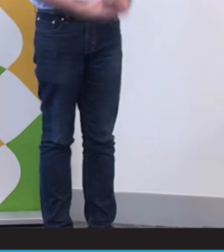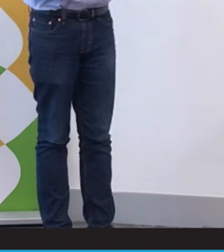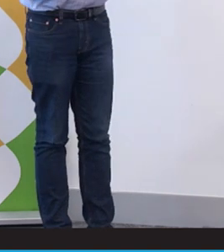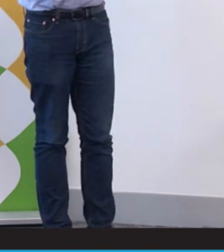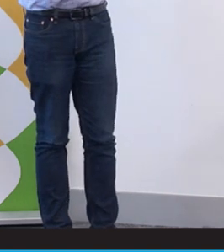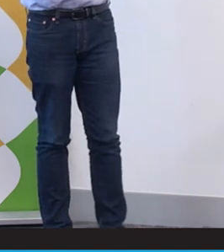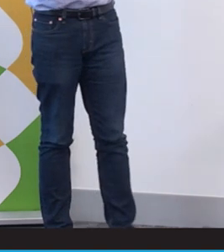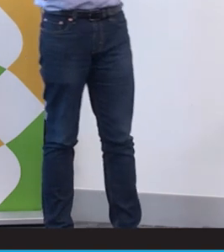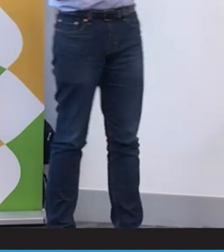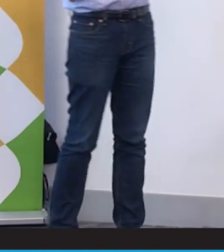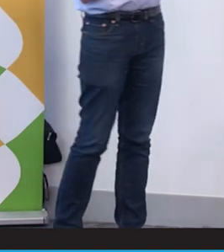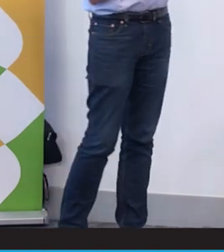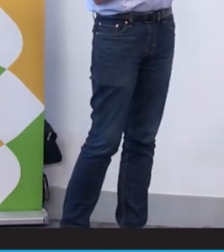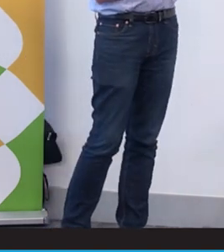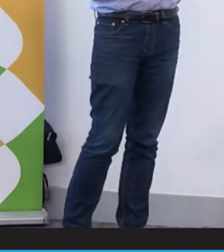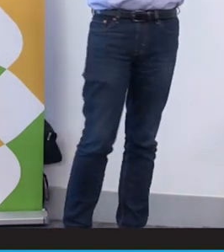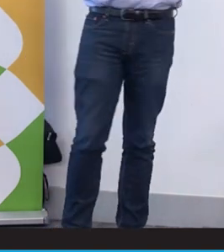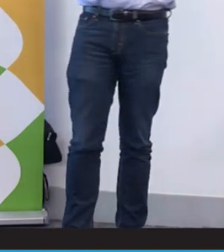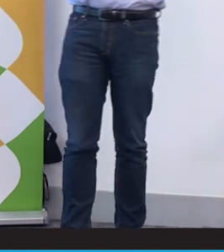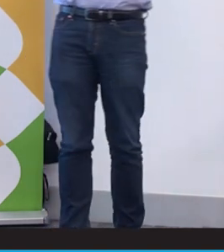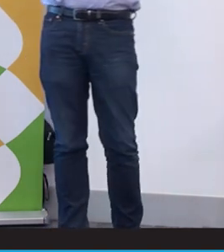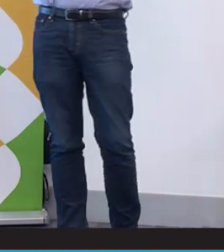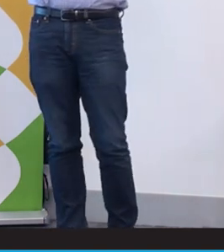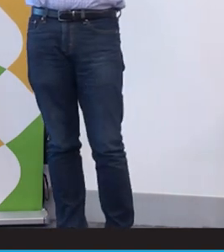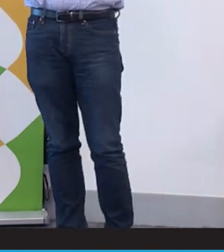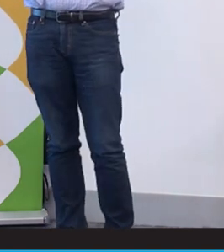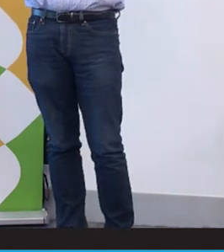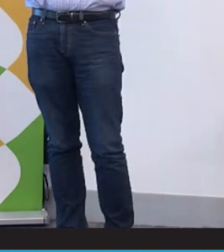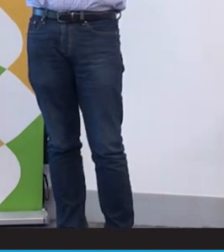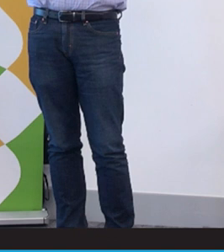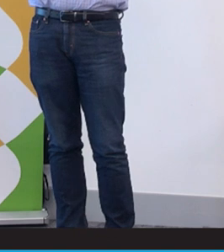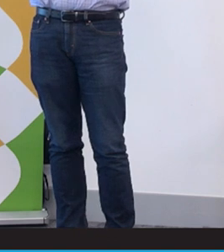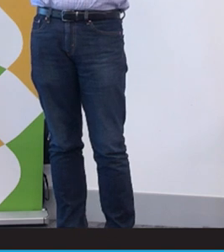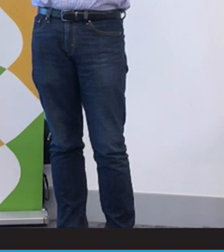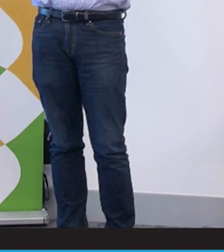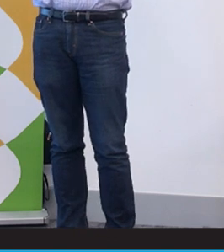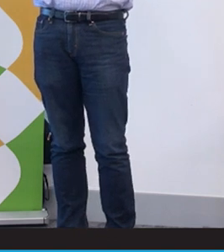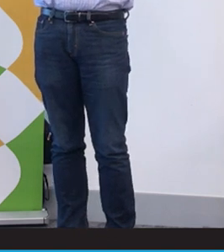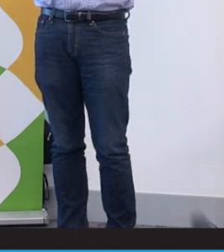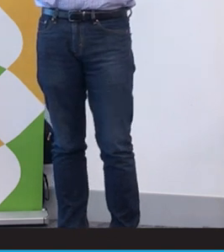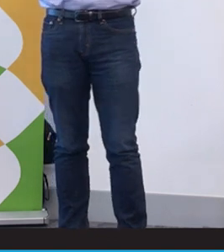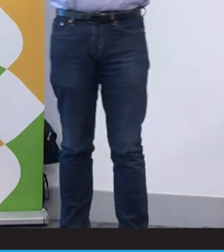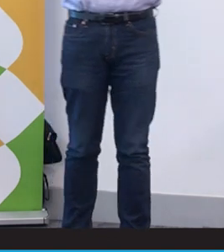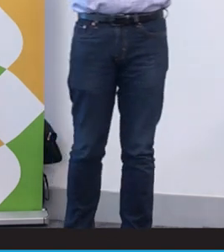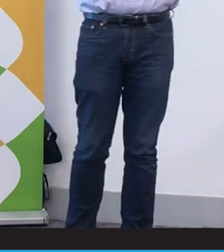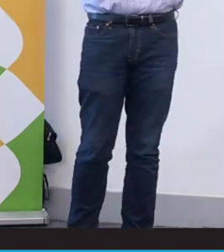choice for teaching Auslan. Next slide, please. Thank you. And just to frame things for you,